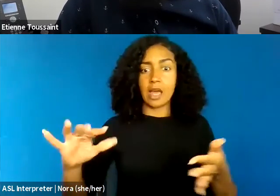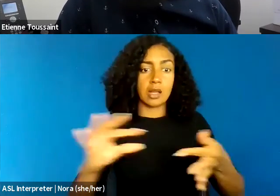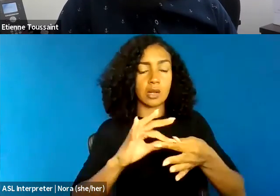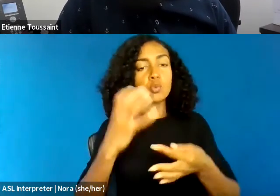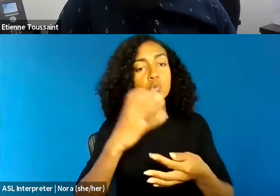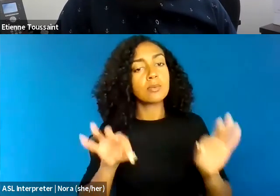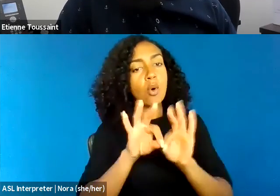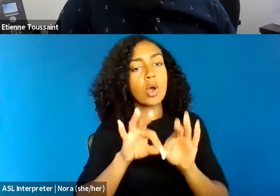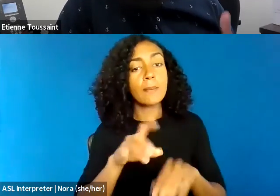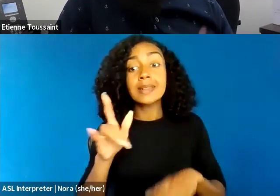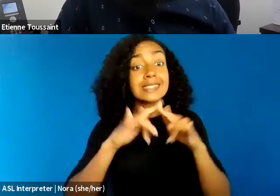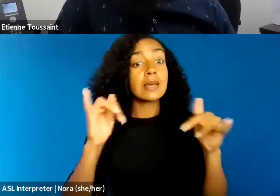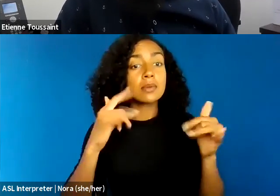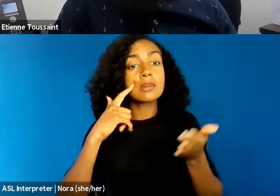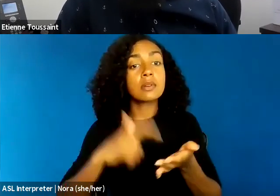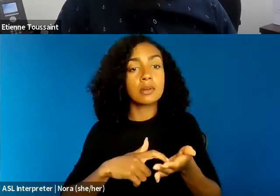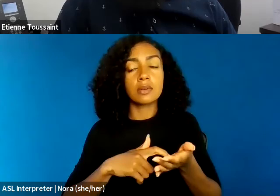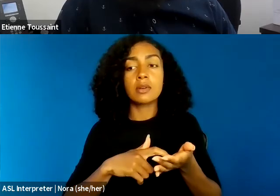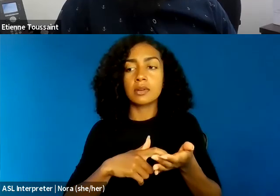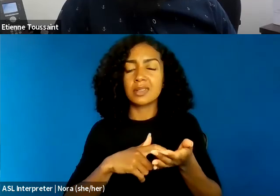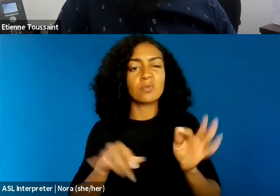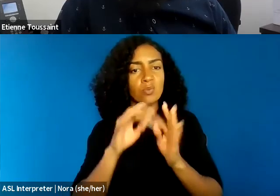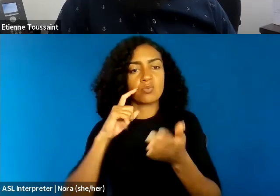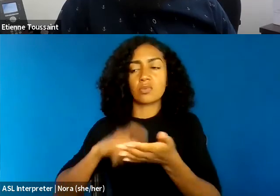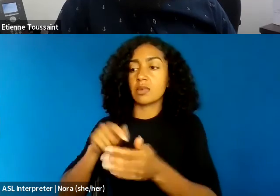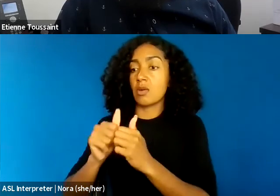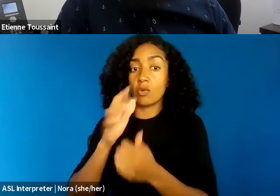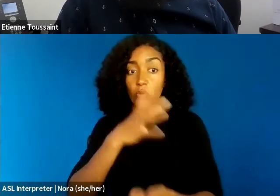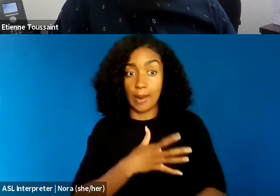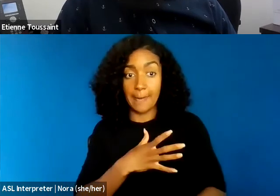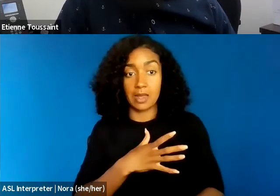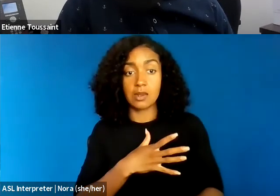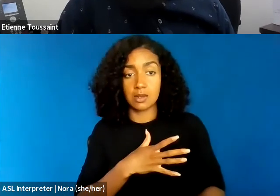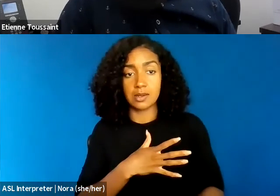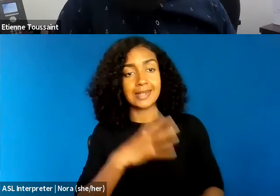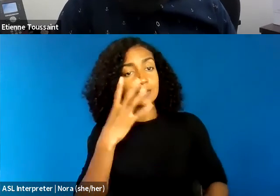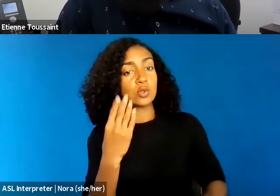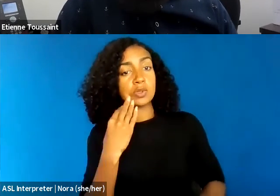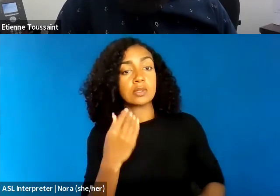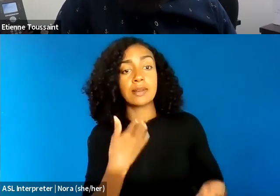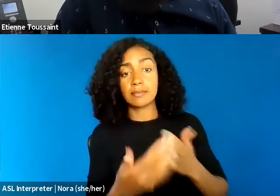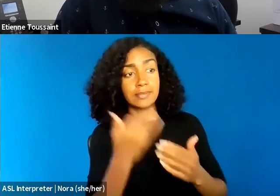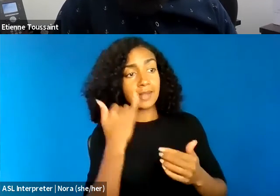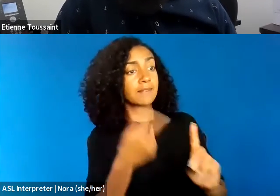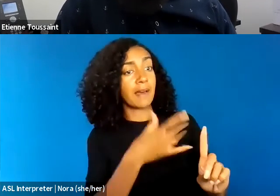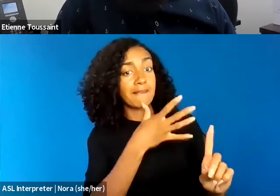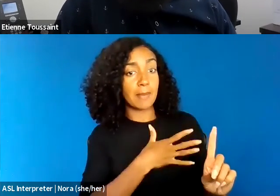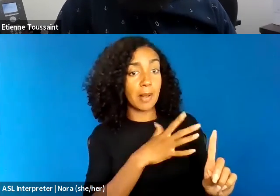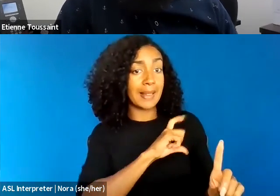How do women experience that? Whether it's a female police officer, or a female citizen.